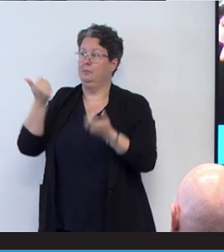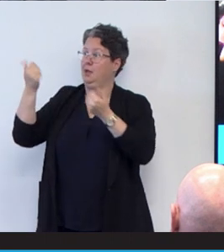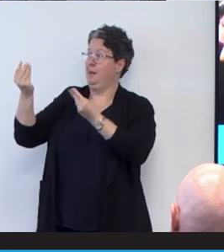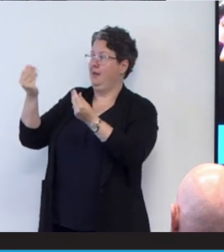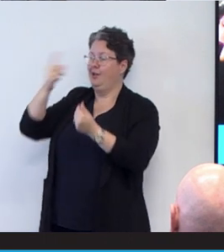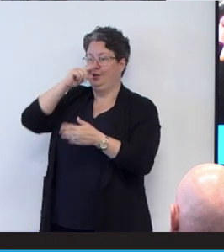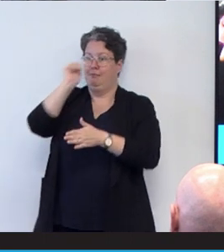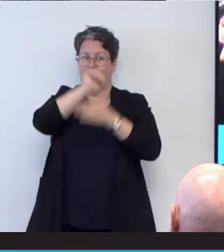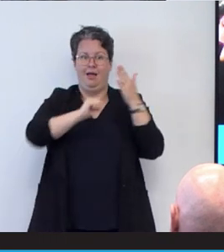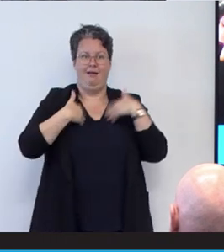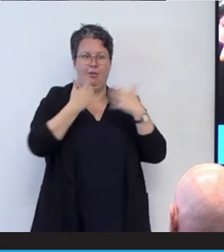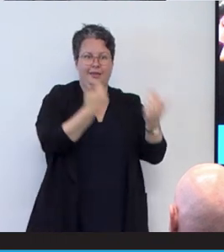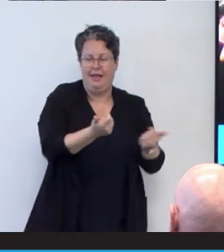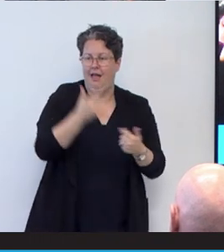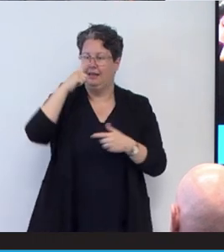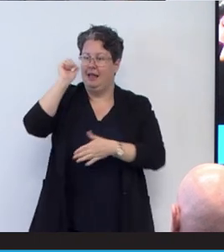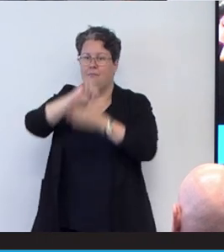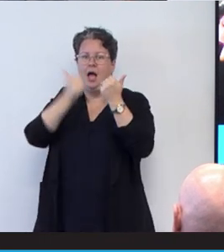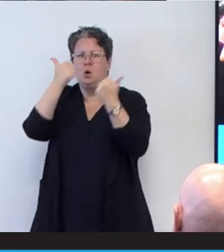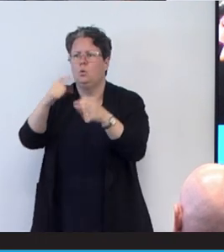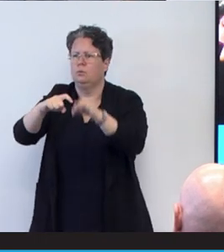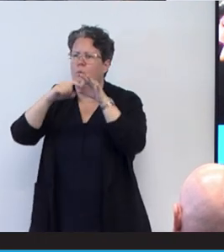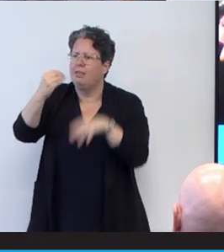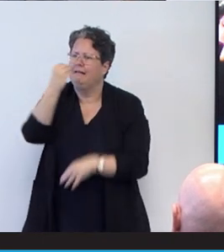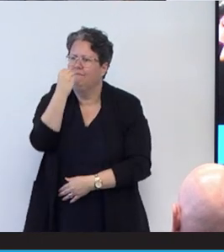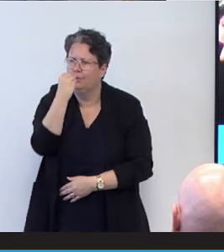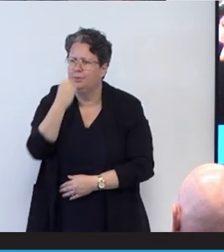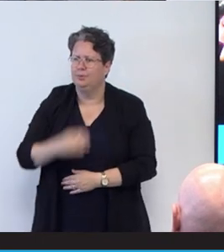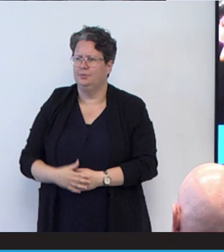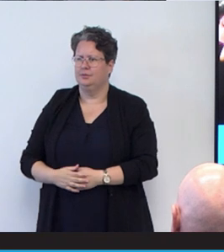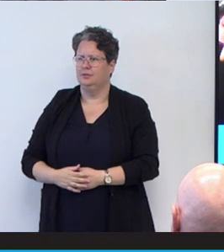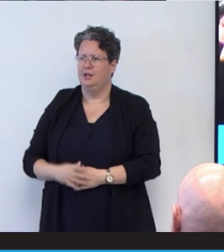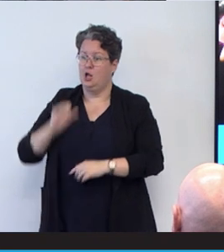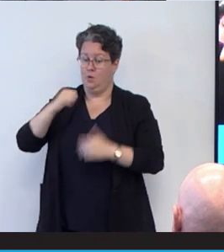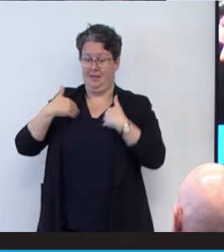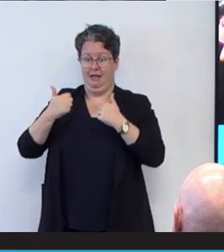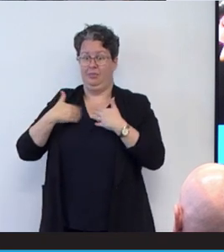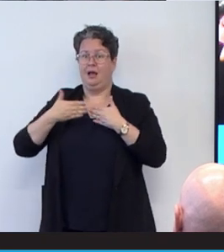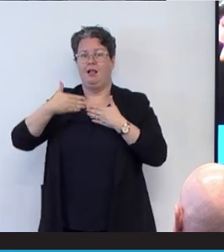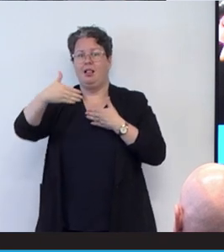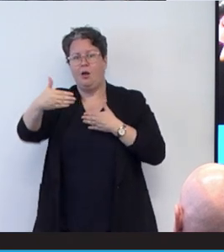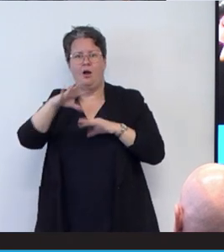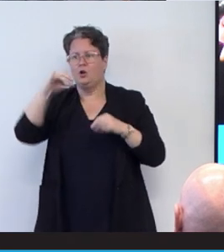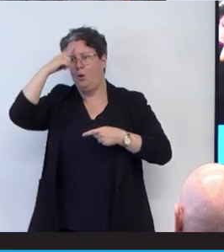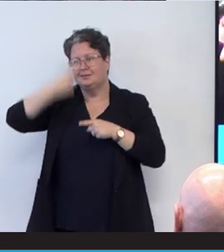better food, all these things, you're going to stay healthy and not get sick. But again,